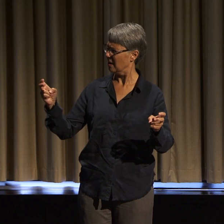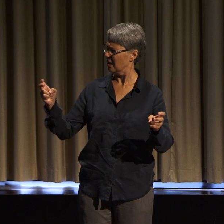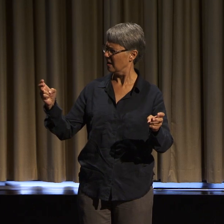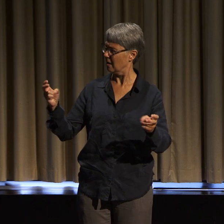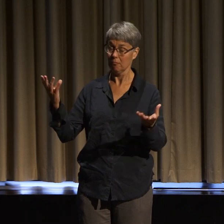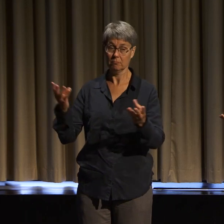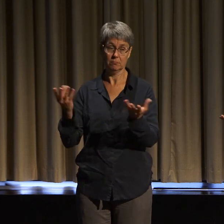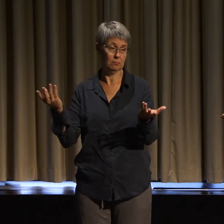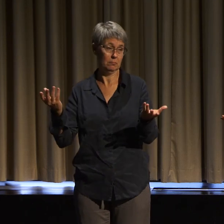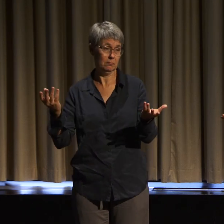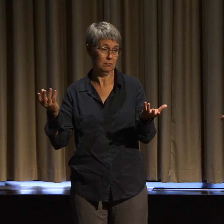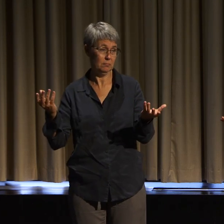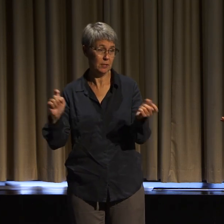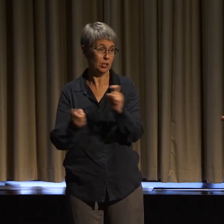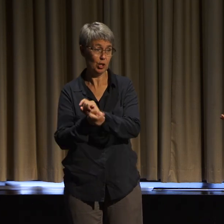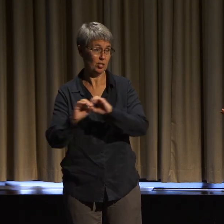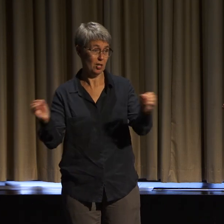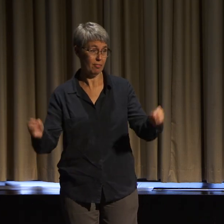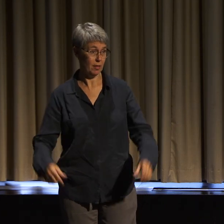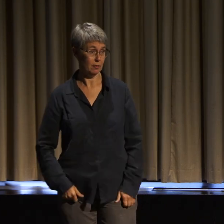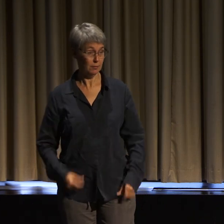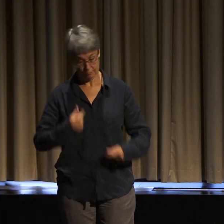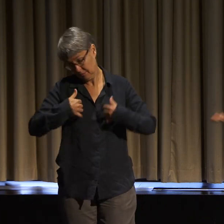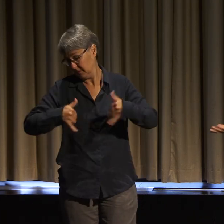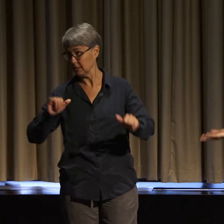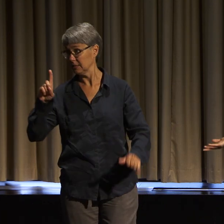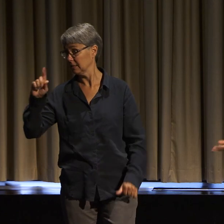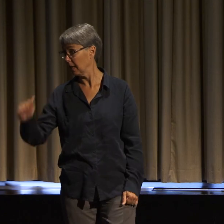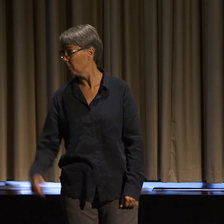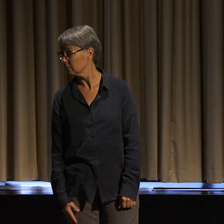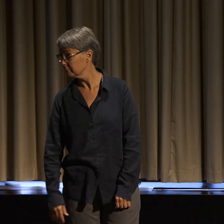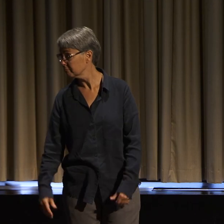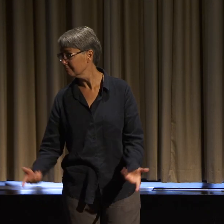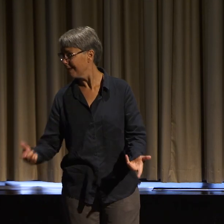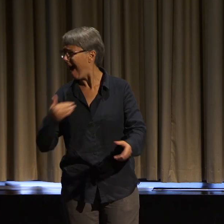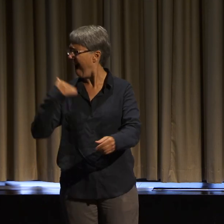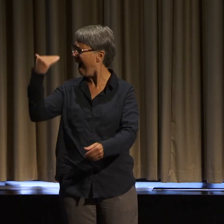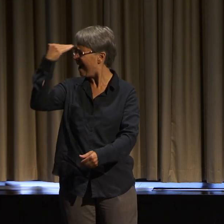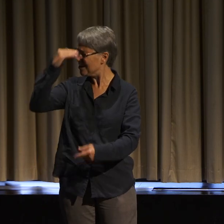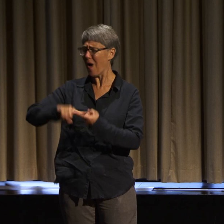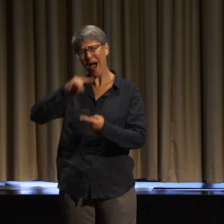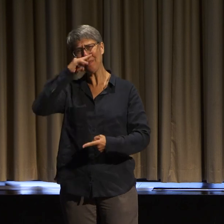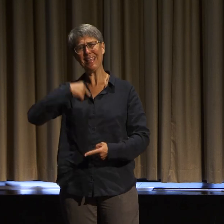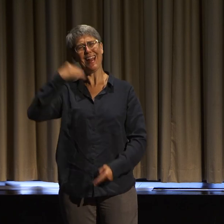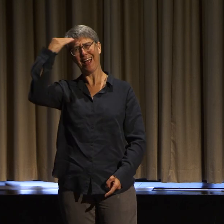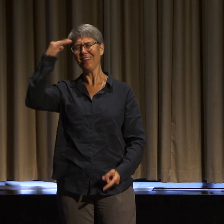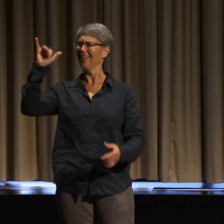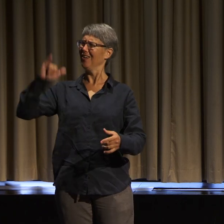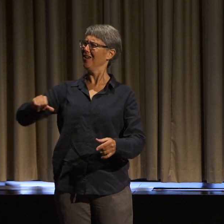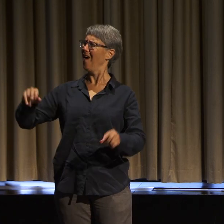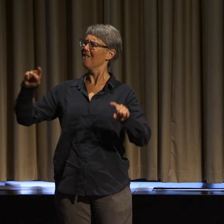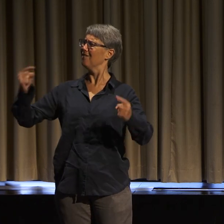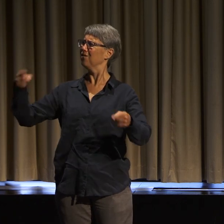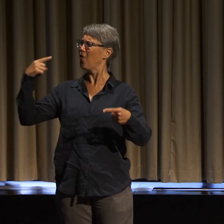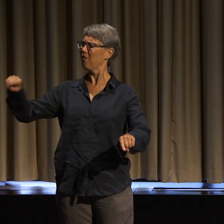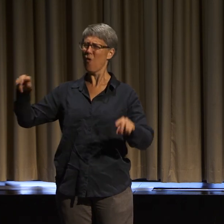Because the cure didn't work, as I knew that it wouldn't. Even when I was a child, I knew that it wasn't going to work.